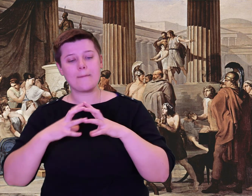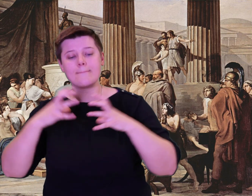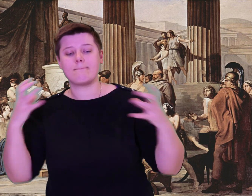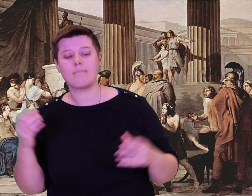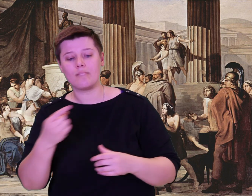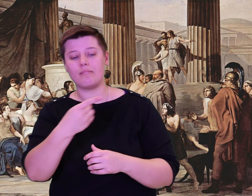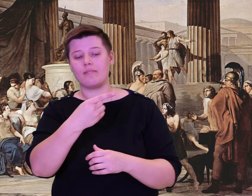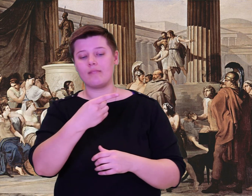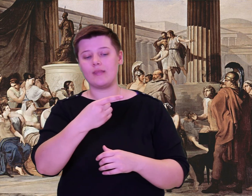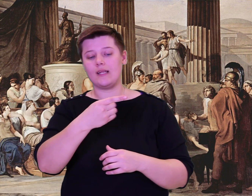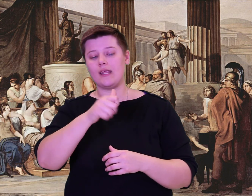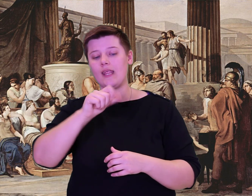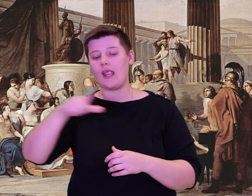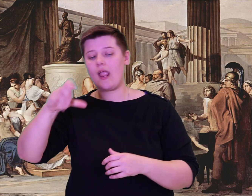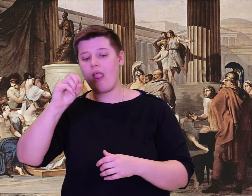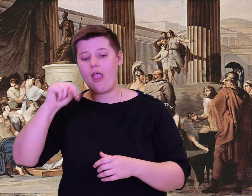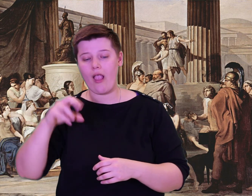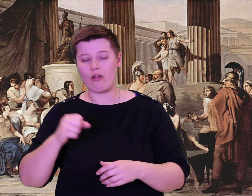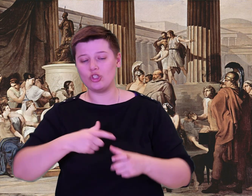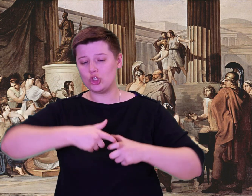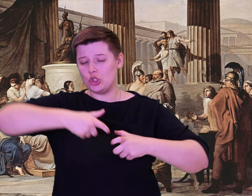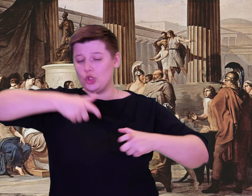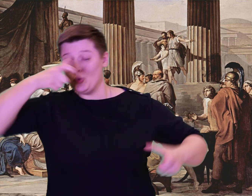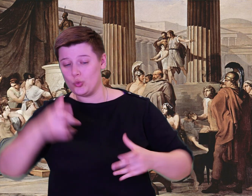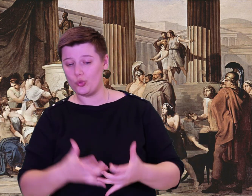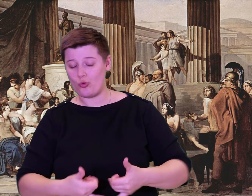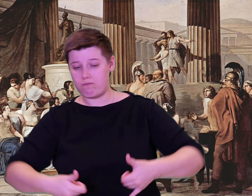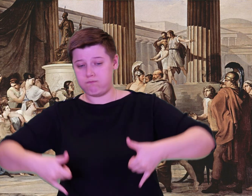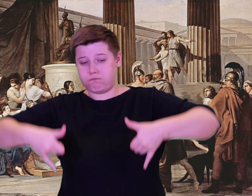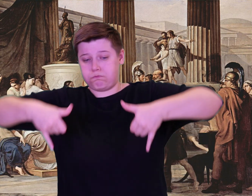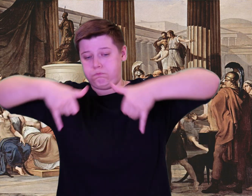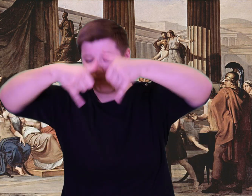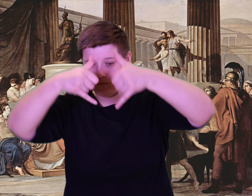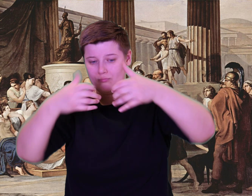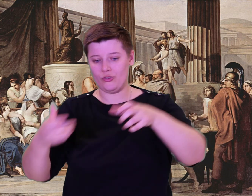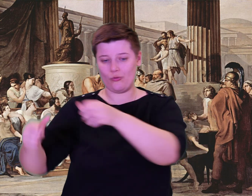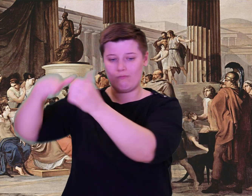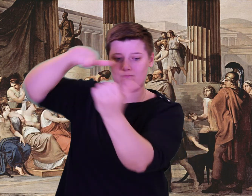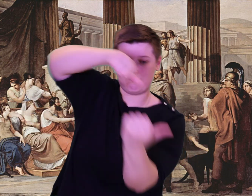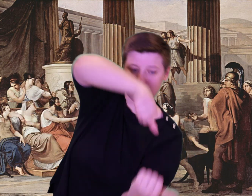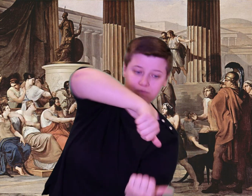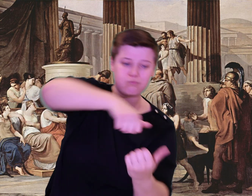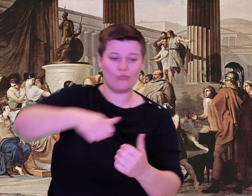in clouds, so we saw nothing of the island. None of us could see the great